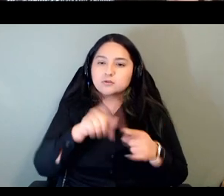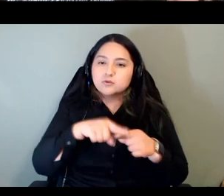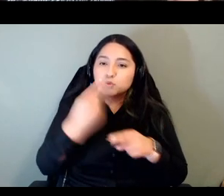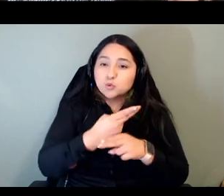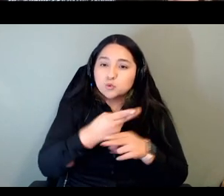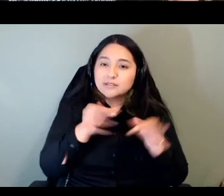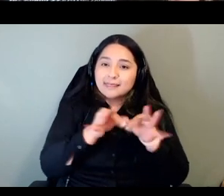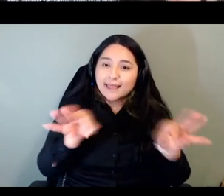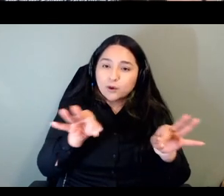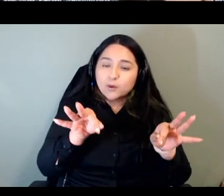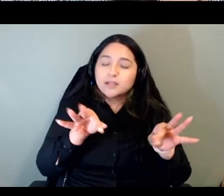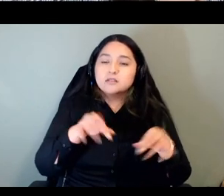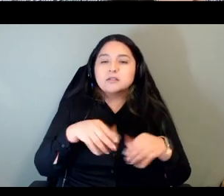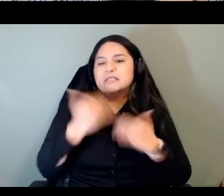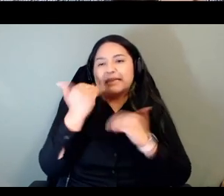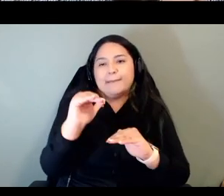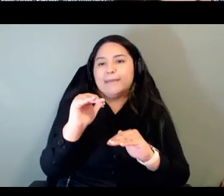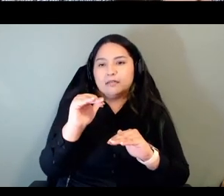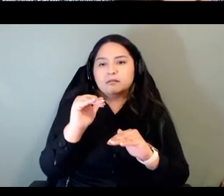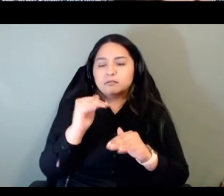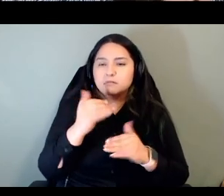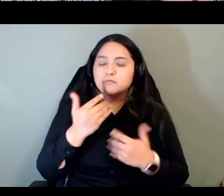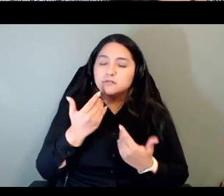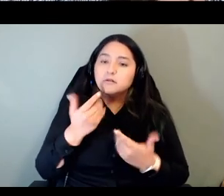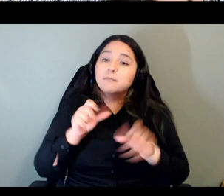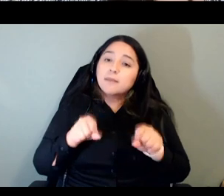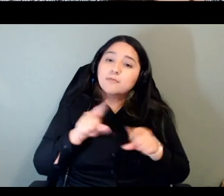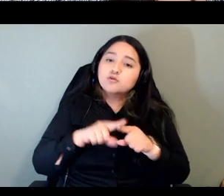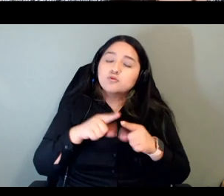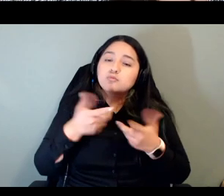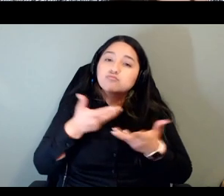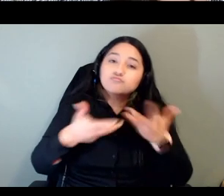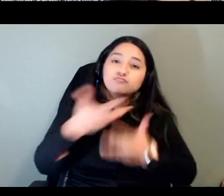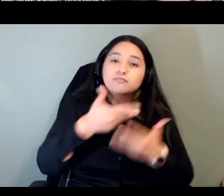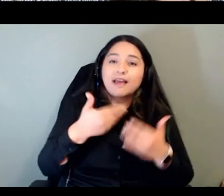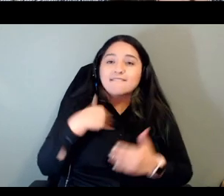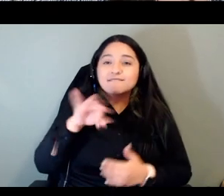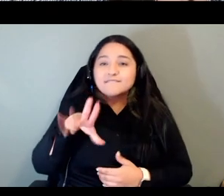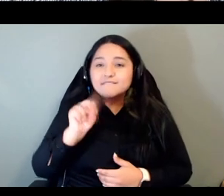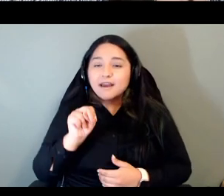so being able to have fun together and have an emotional attachment to language through